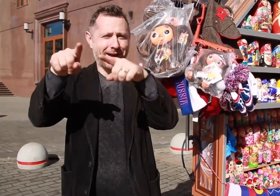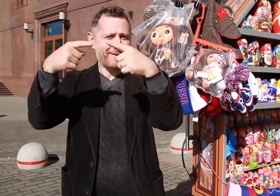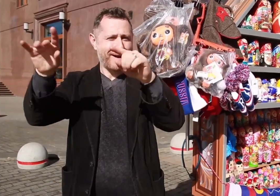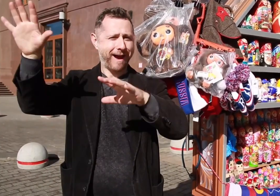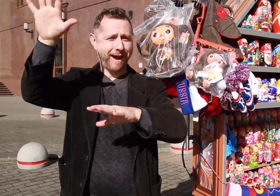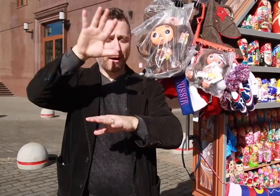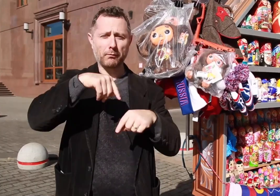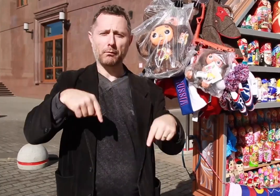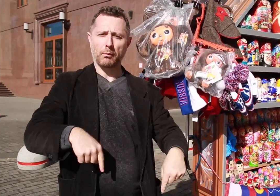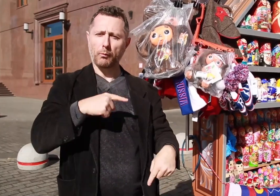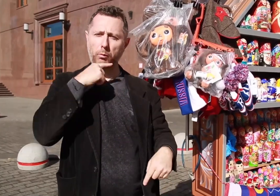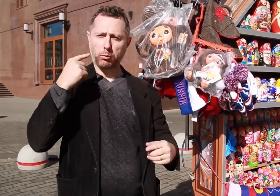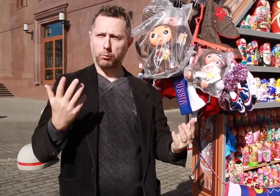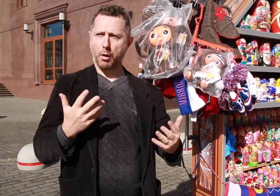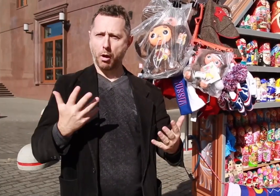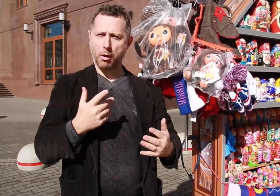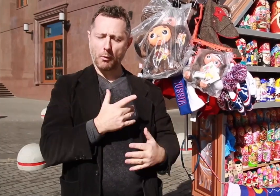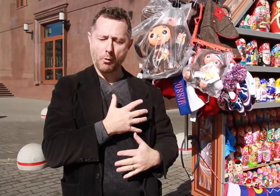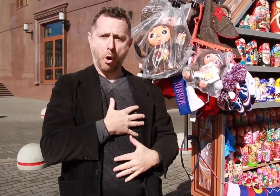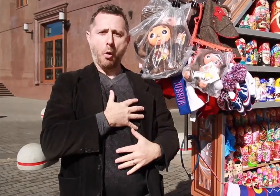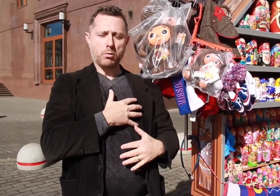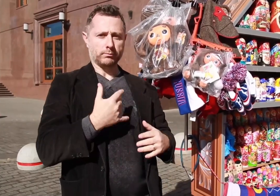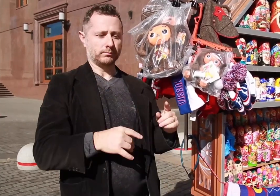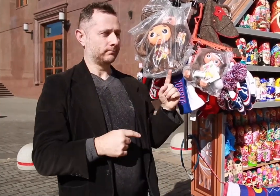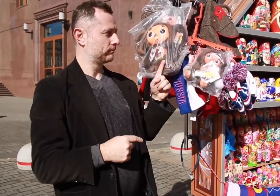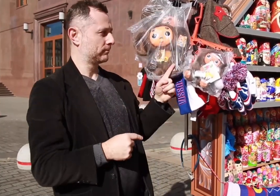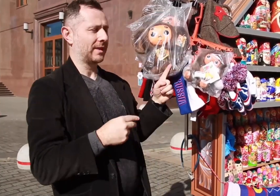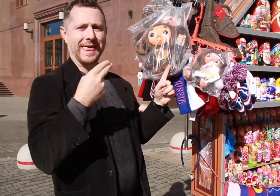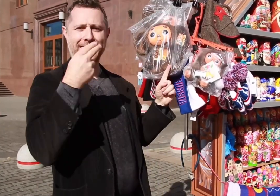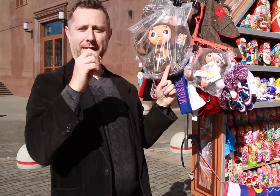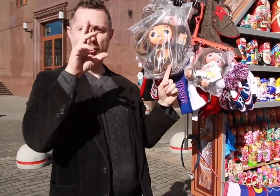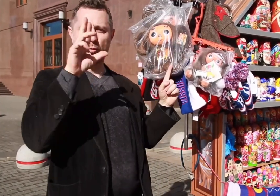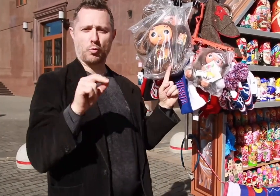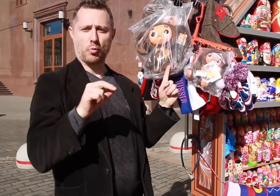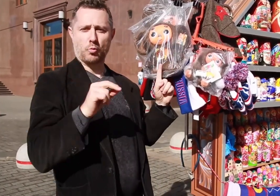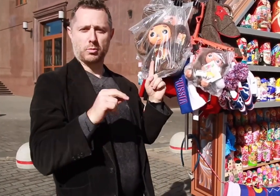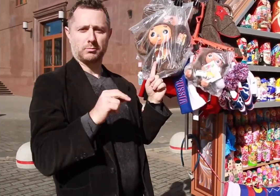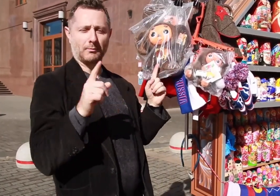America and around the world. What about Russia?